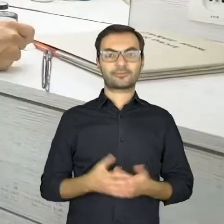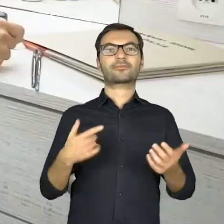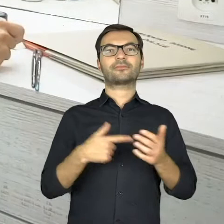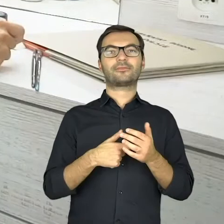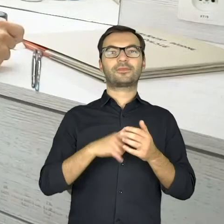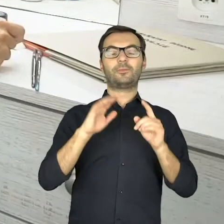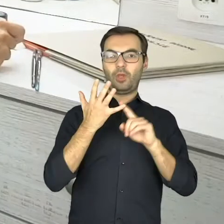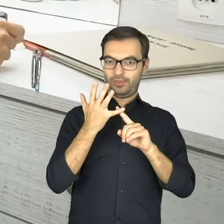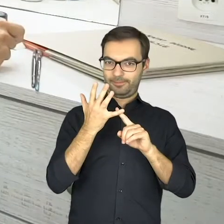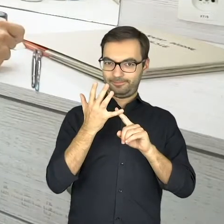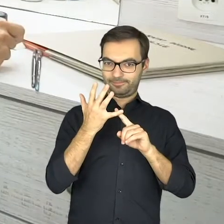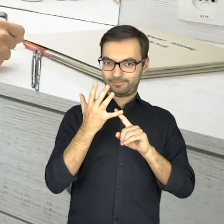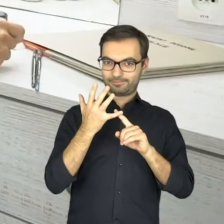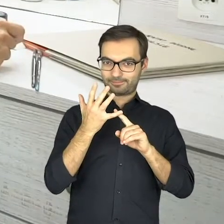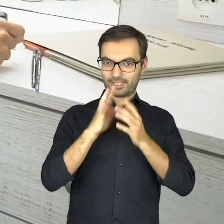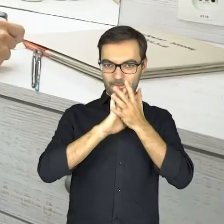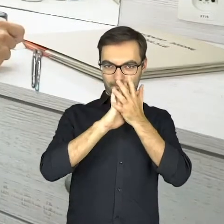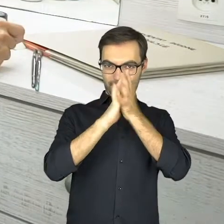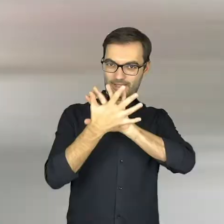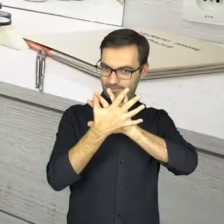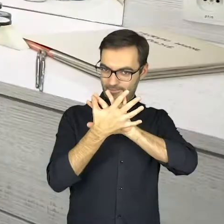Step five: metamorphosis.